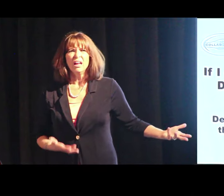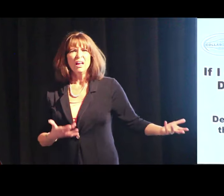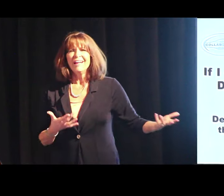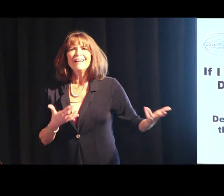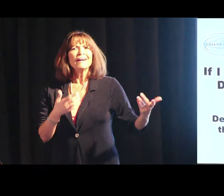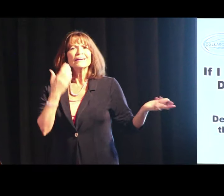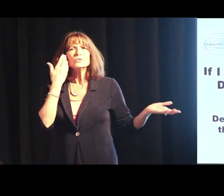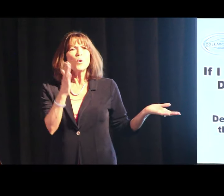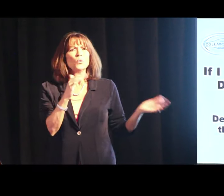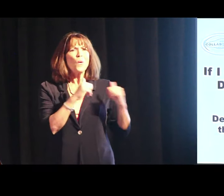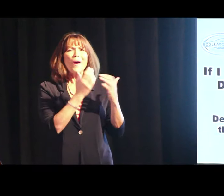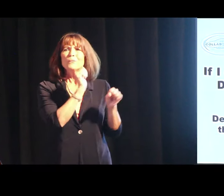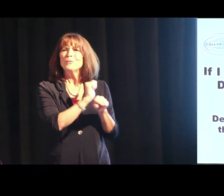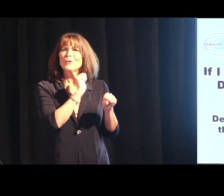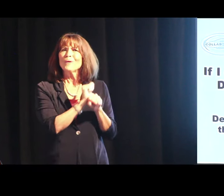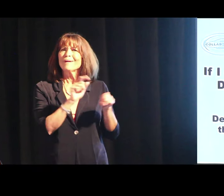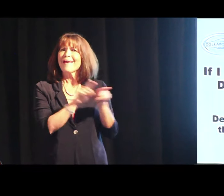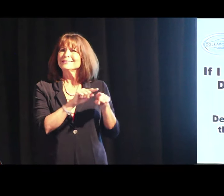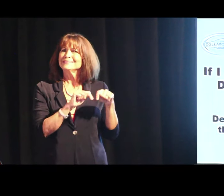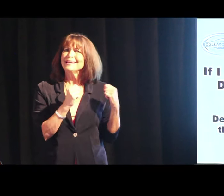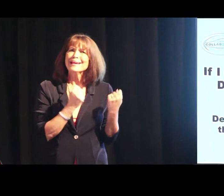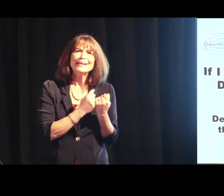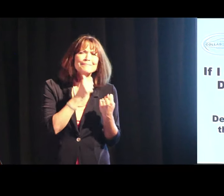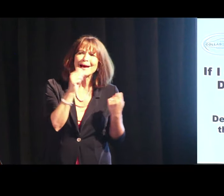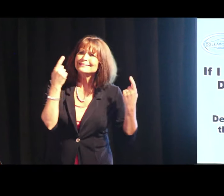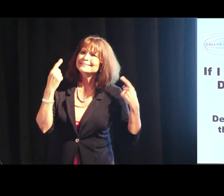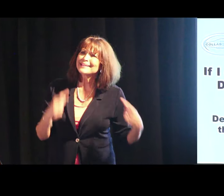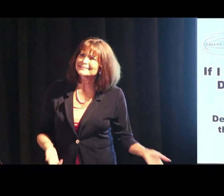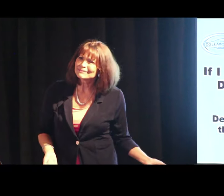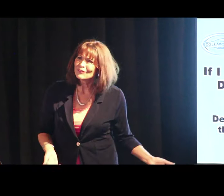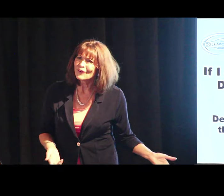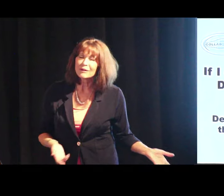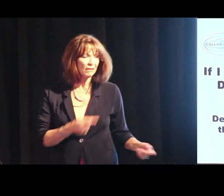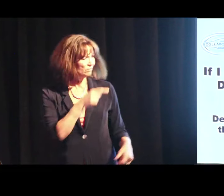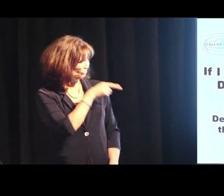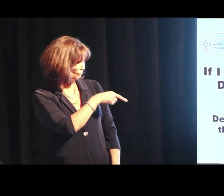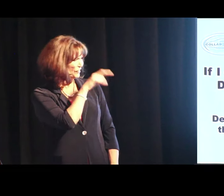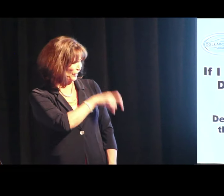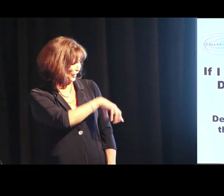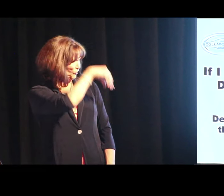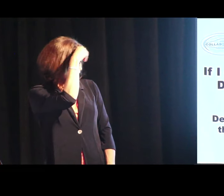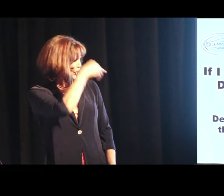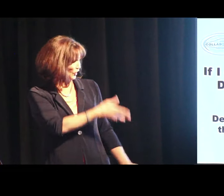it's frustrating. That person doesn't know how to work as a team. And you can't succeed if that's how your team is playing.